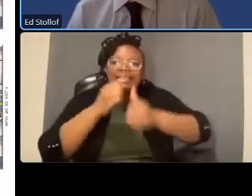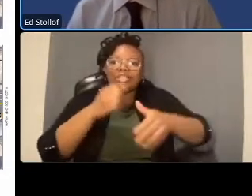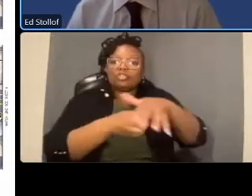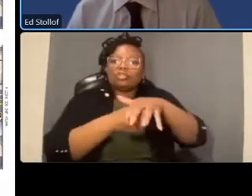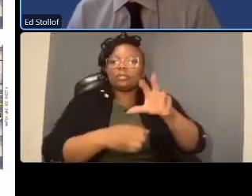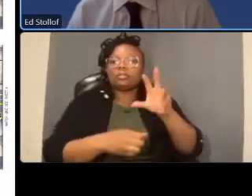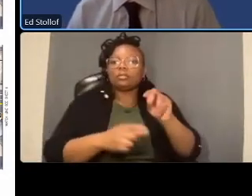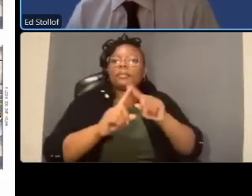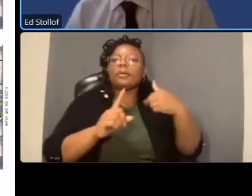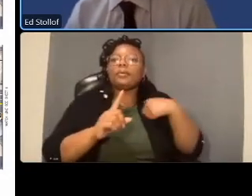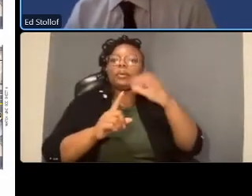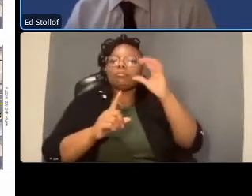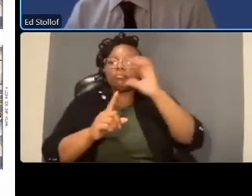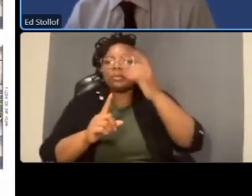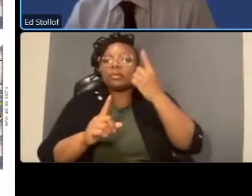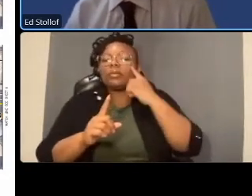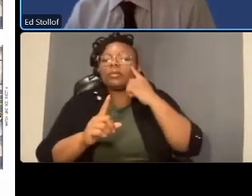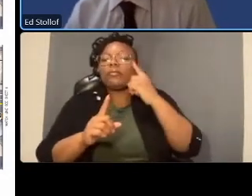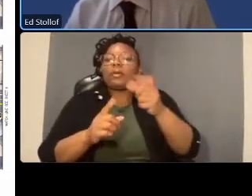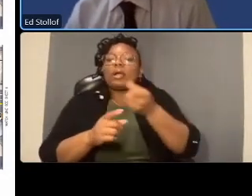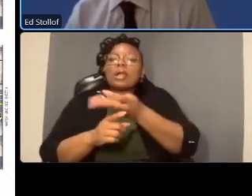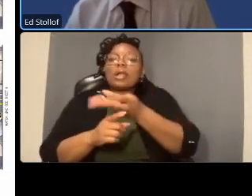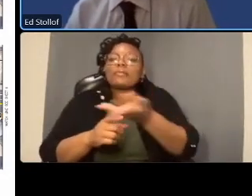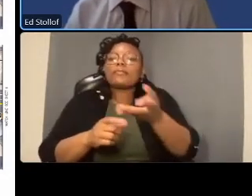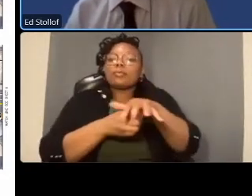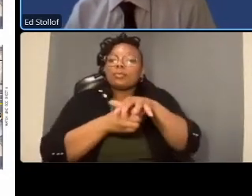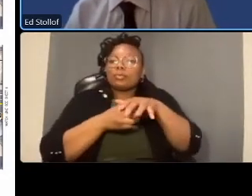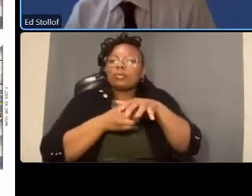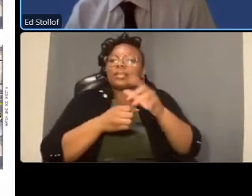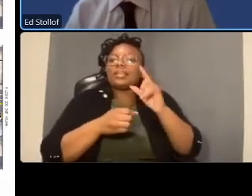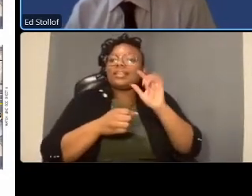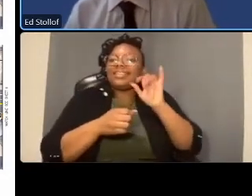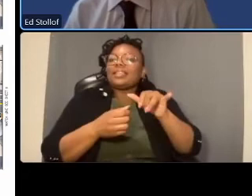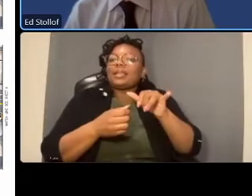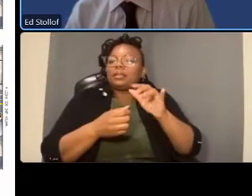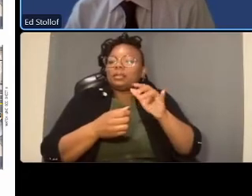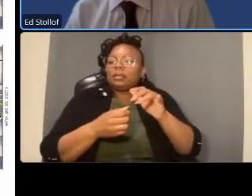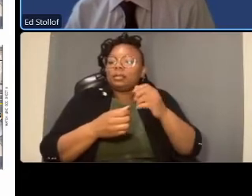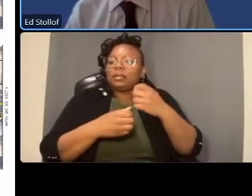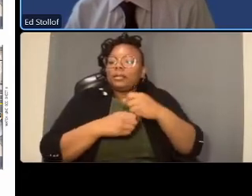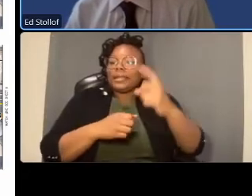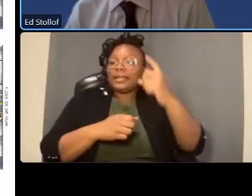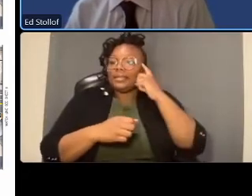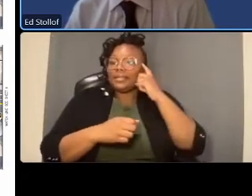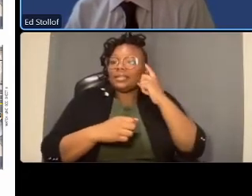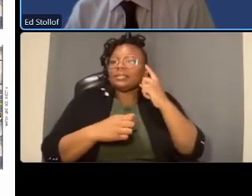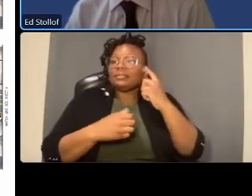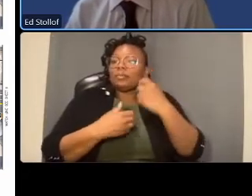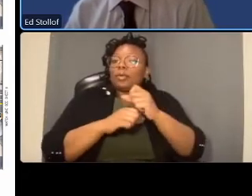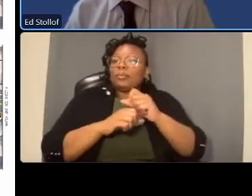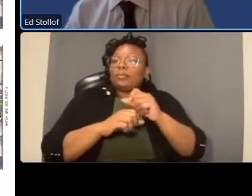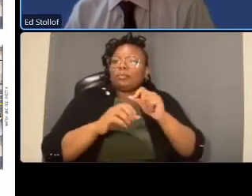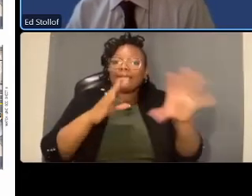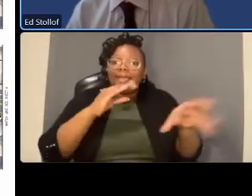makes sense and where we can fit them in next question how will this plan accommodate motorcades